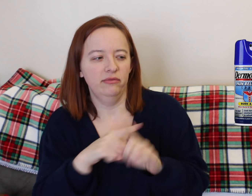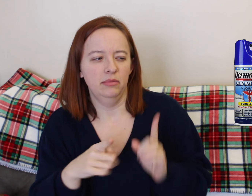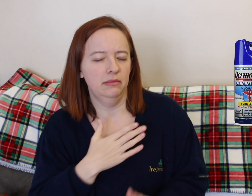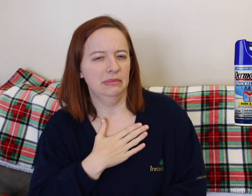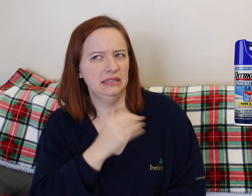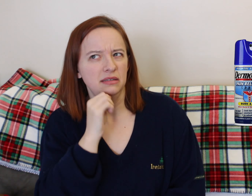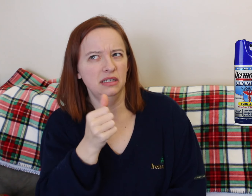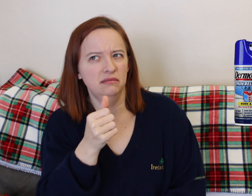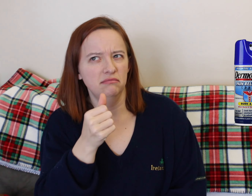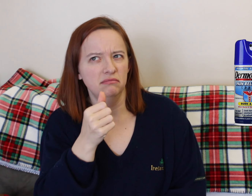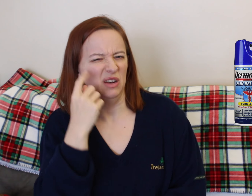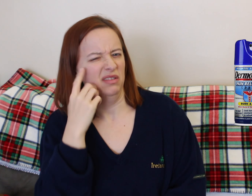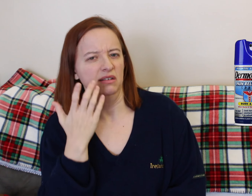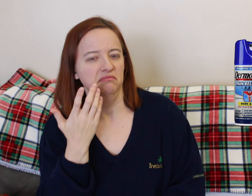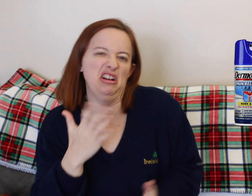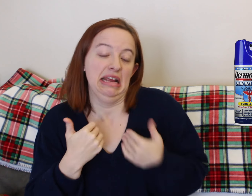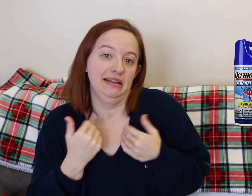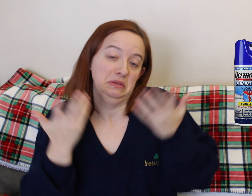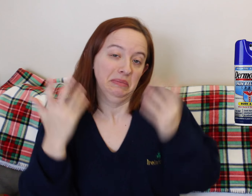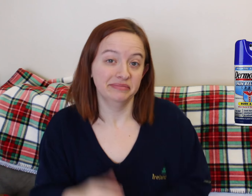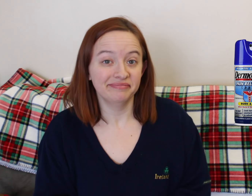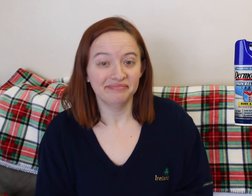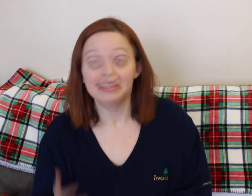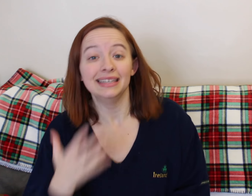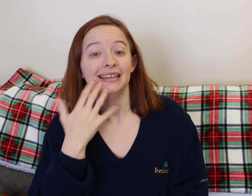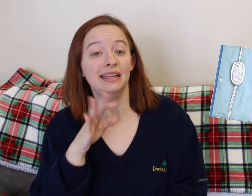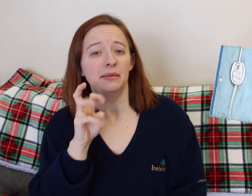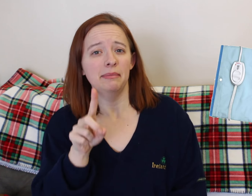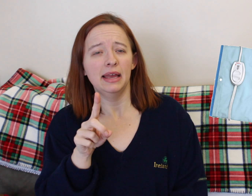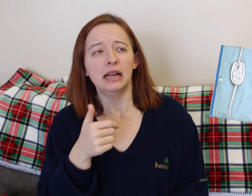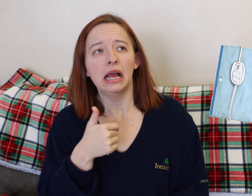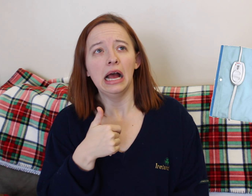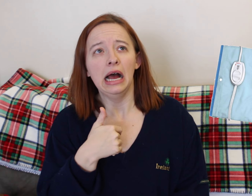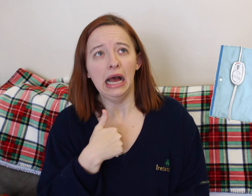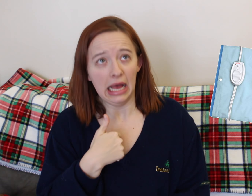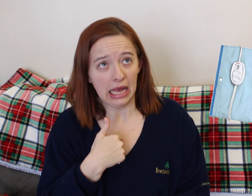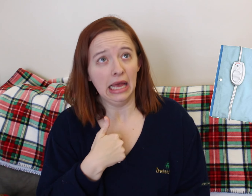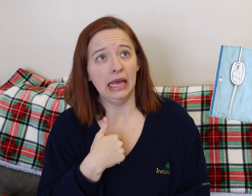If you're having a vaginal birth yes. Because that area down there gets all screwed up.